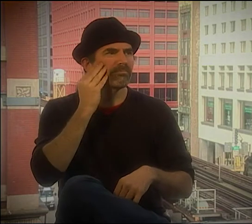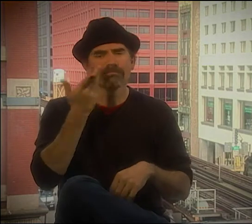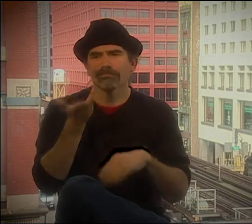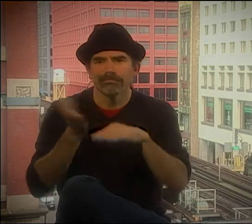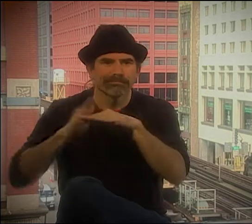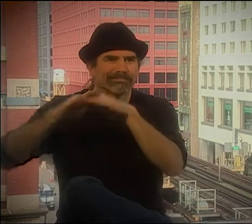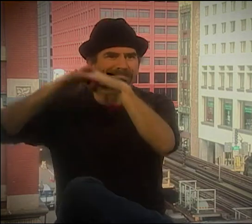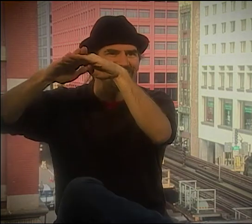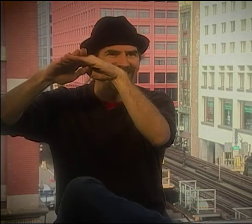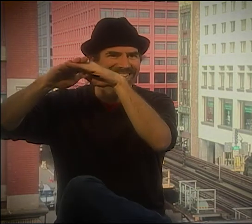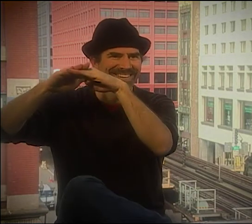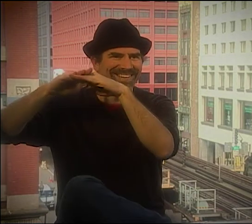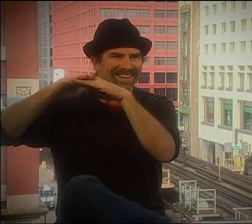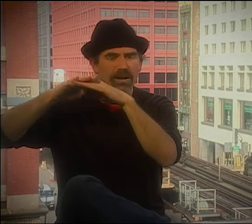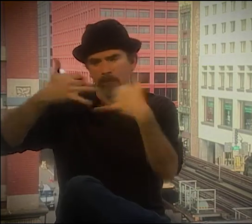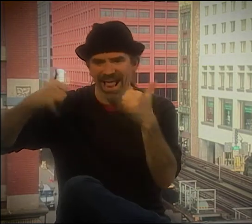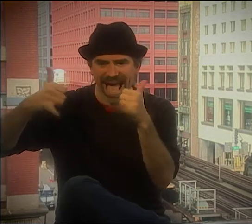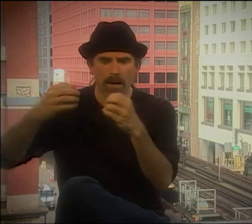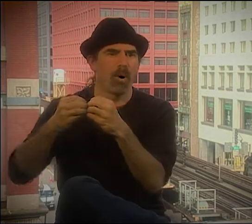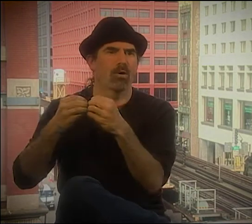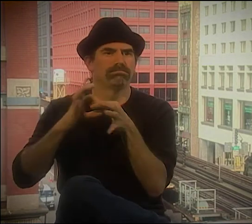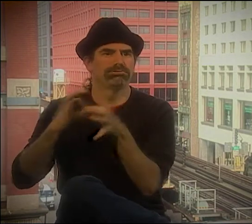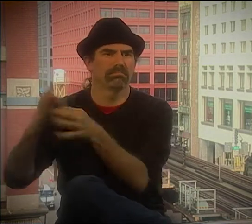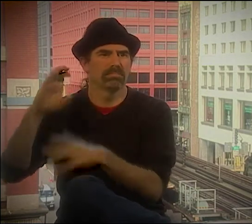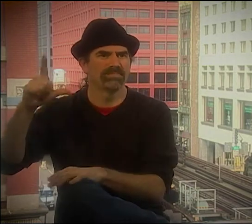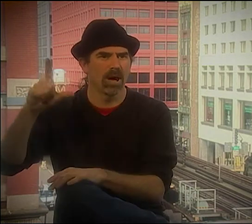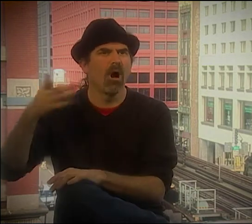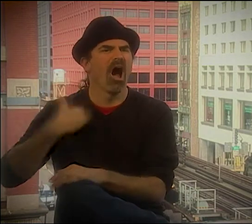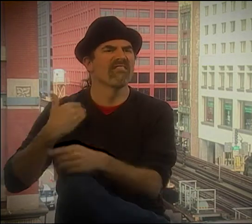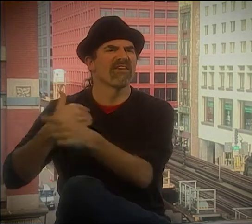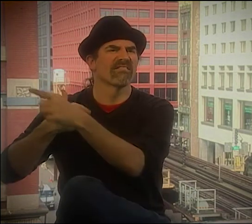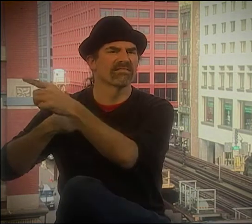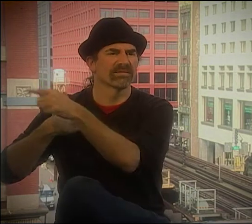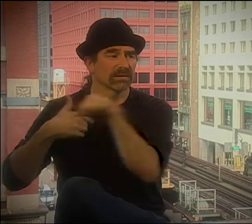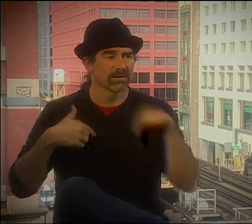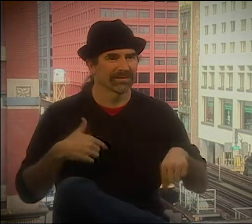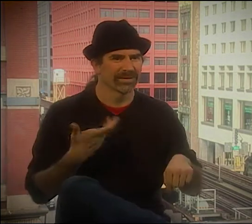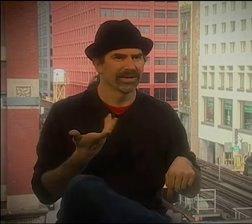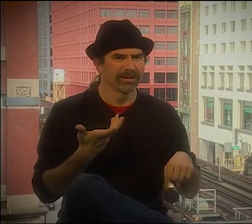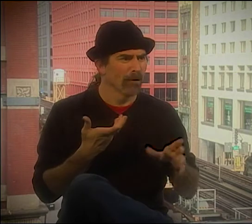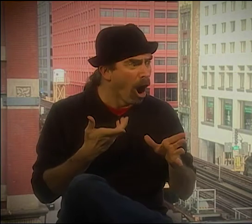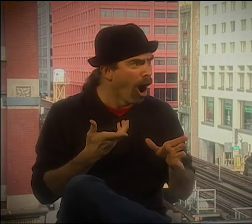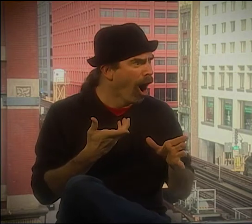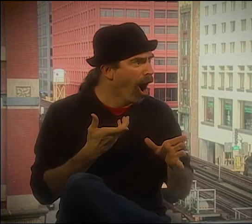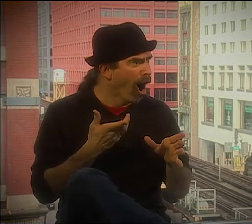THEY USE CLASSIFIERS A LOT MORE THERE. THEY'RE VERY EXPERIENCED WITH IT, SO THAT'S WHAT THEY DO.